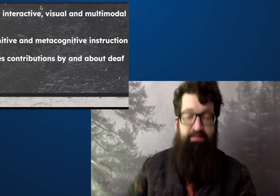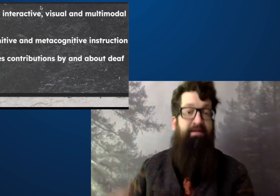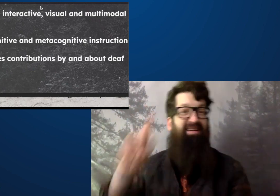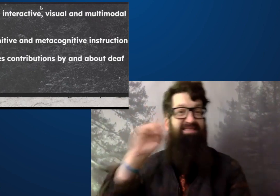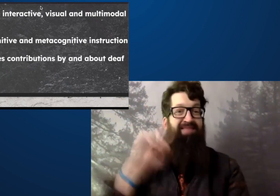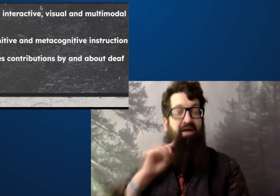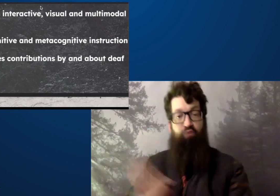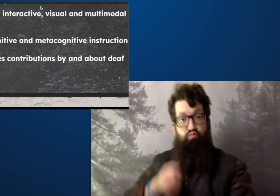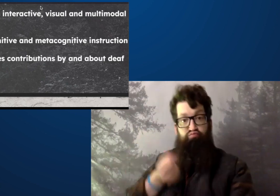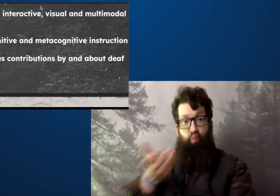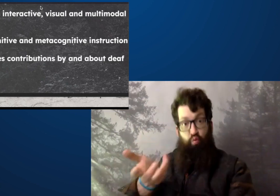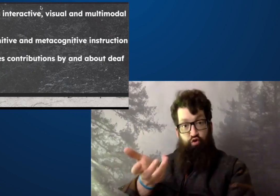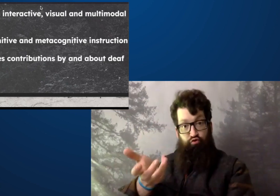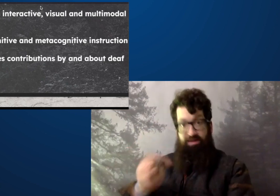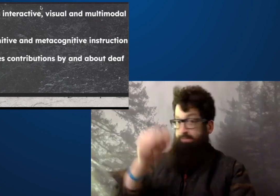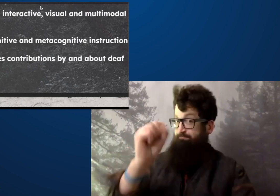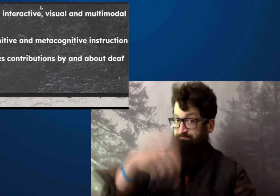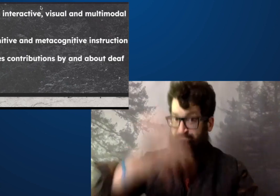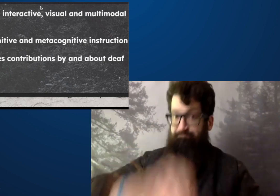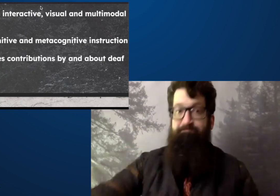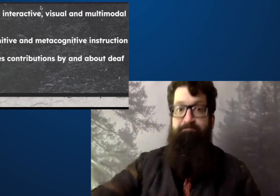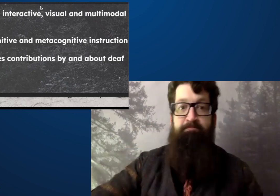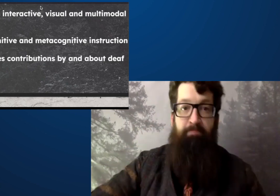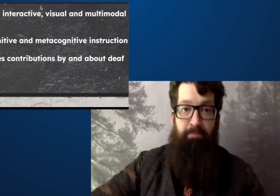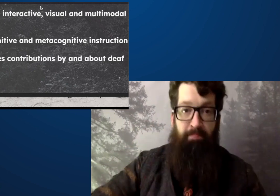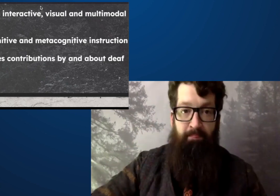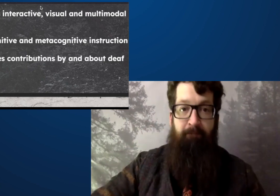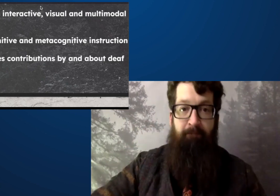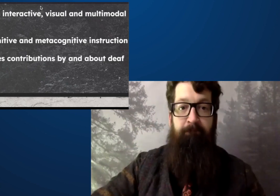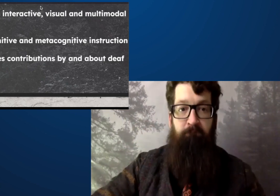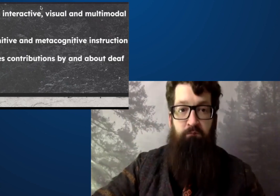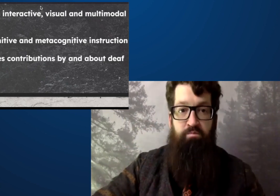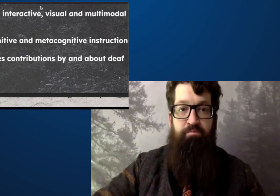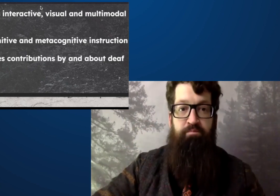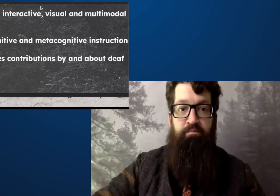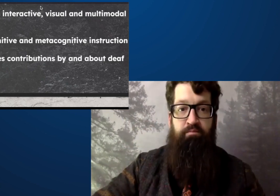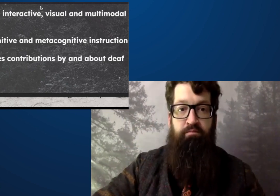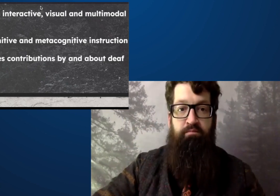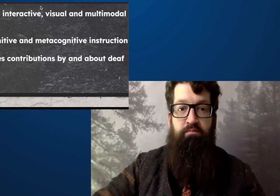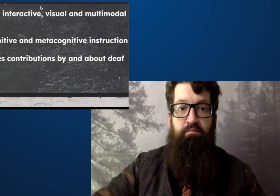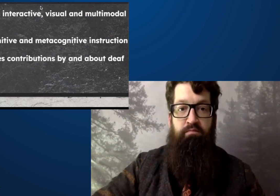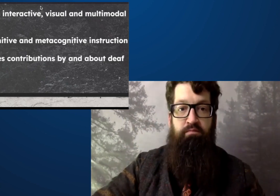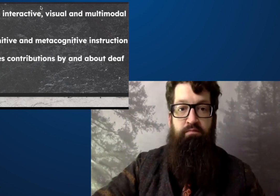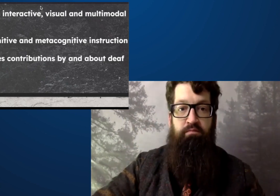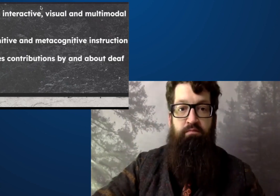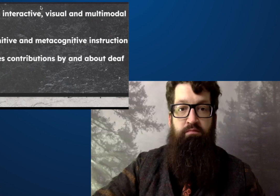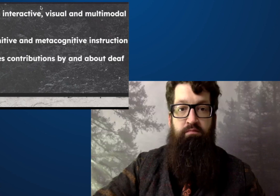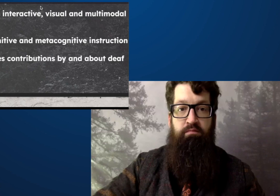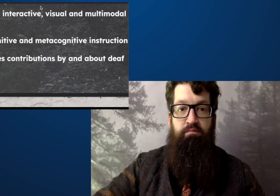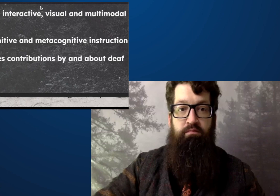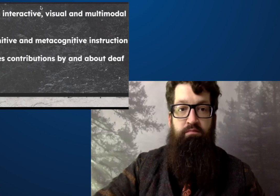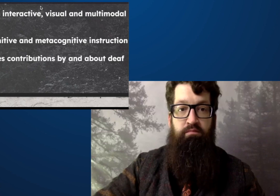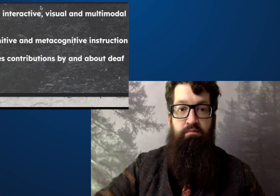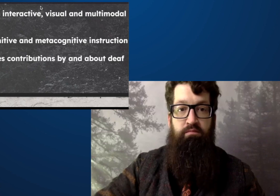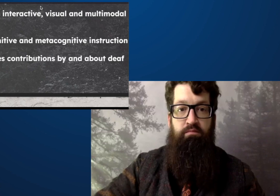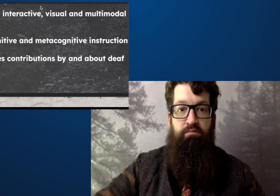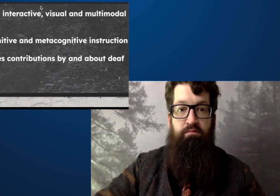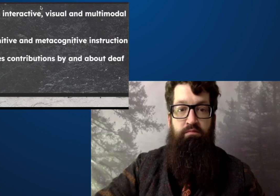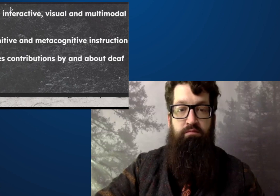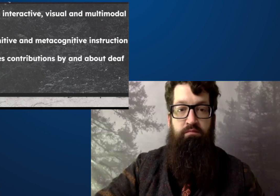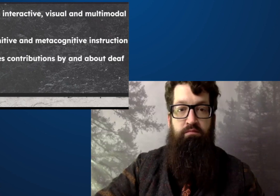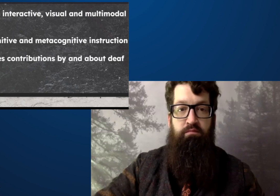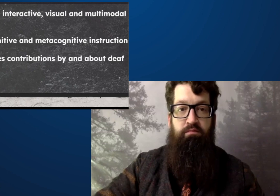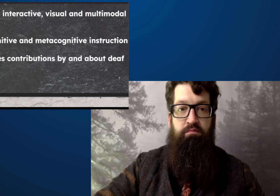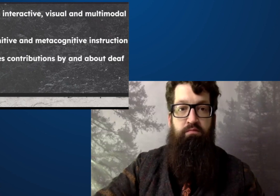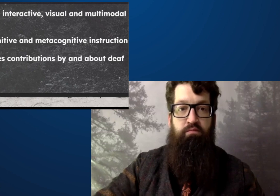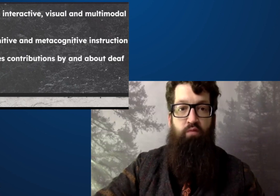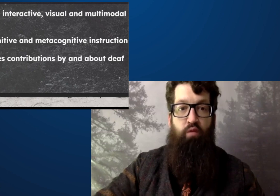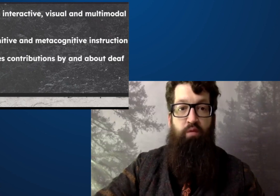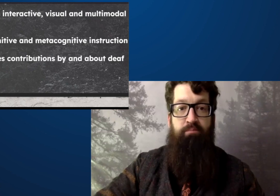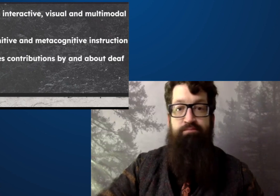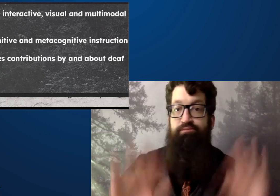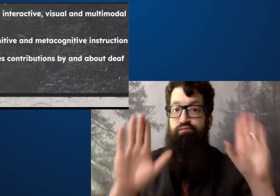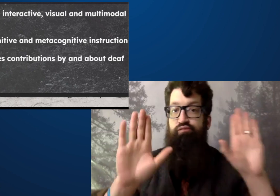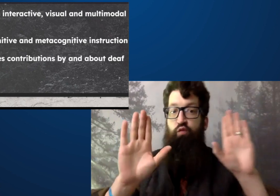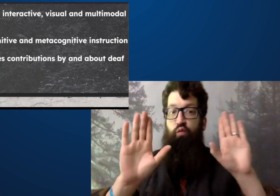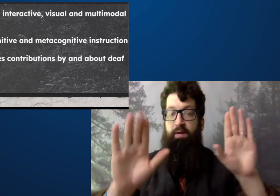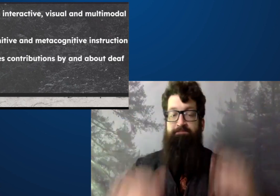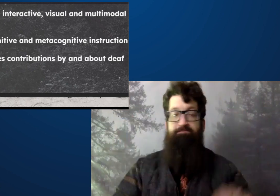deaf literature and ASL and poetry, all of this.